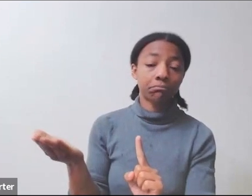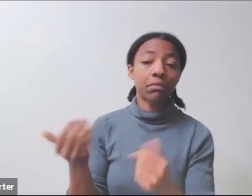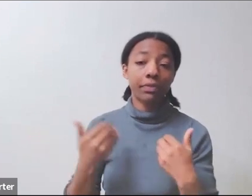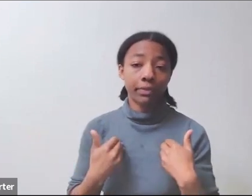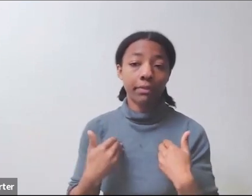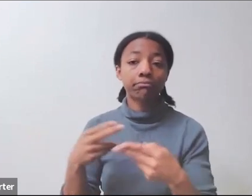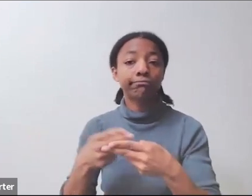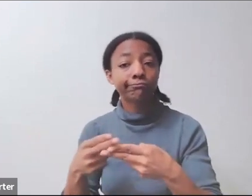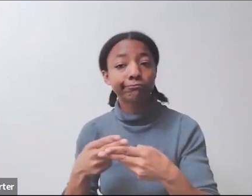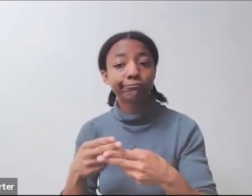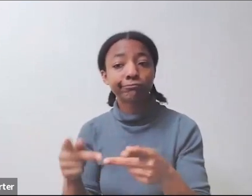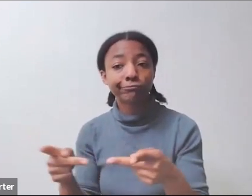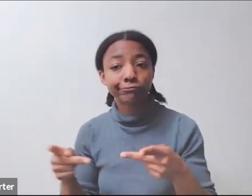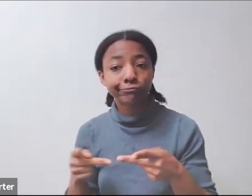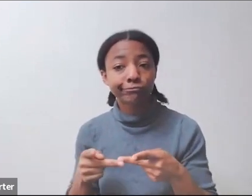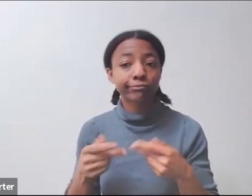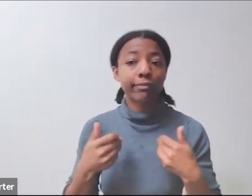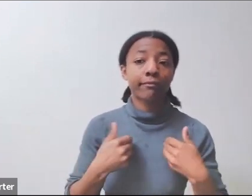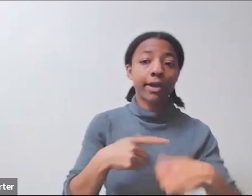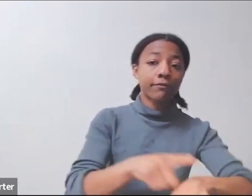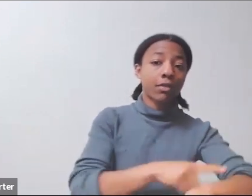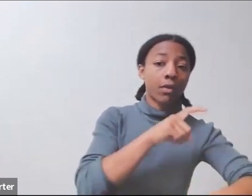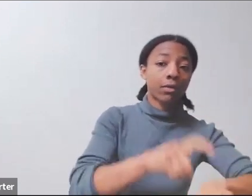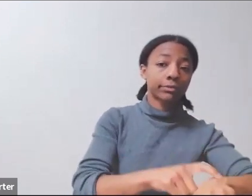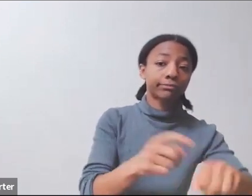within the Bureau of Global Health, there are often other